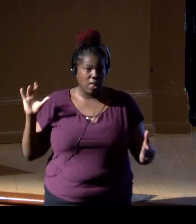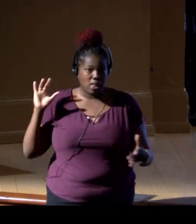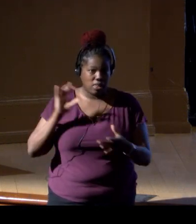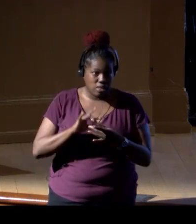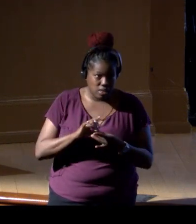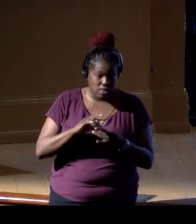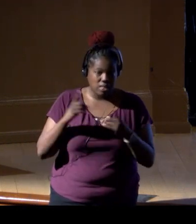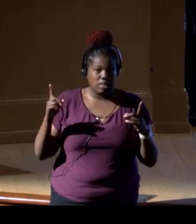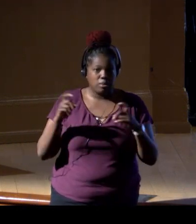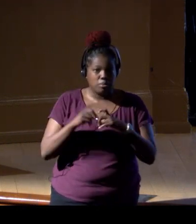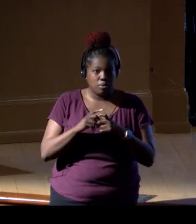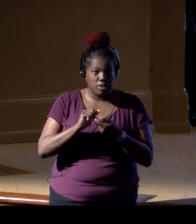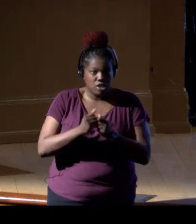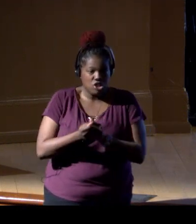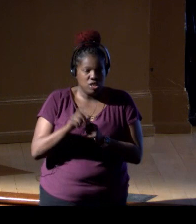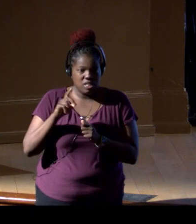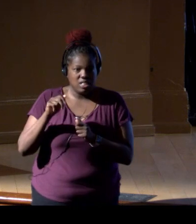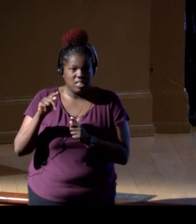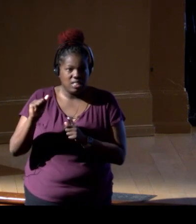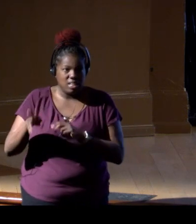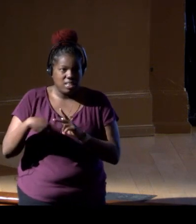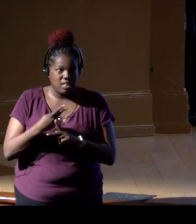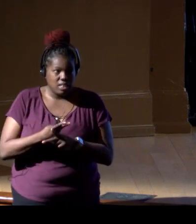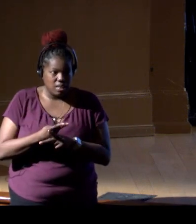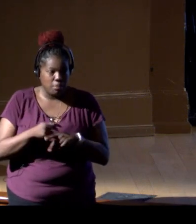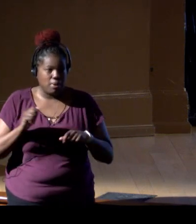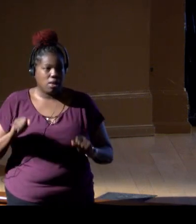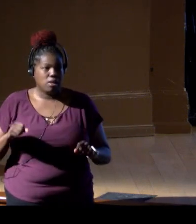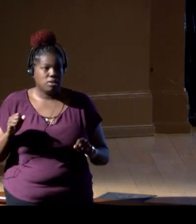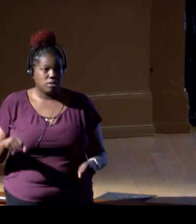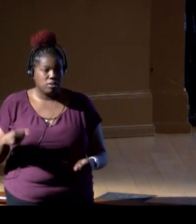and the interchange of these data streams, and being able to interrogate the Earth